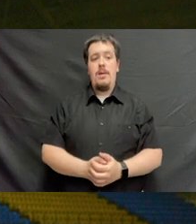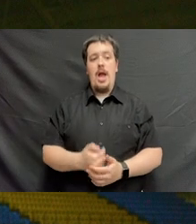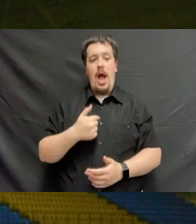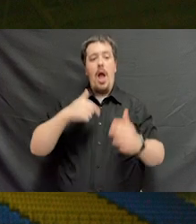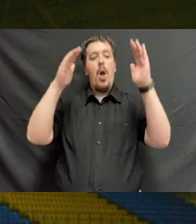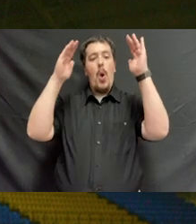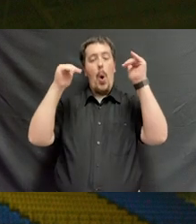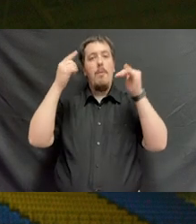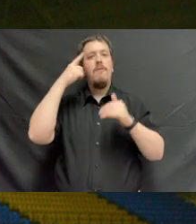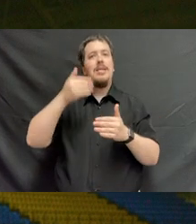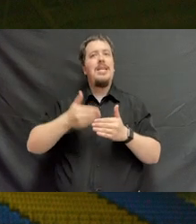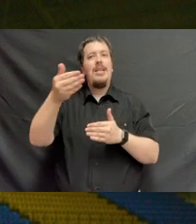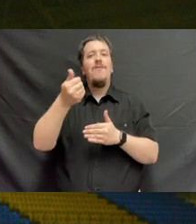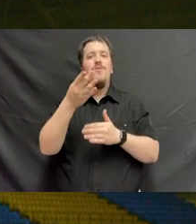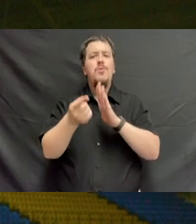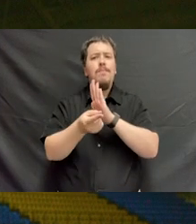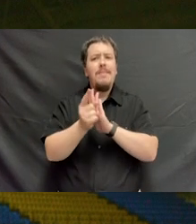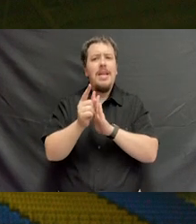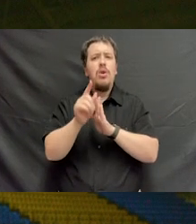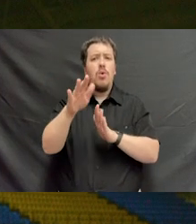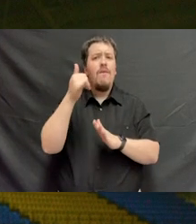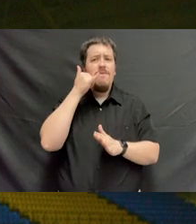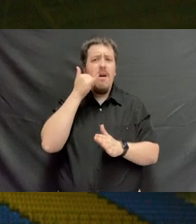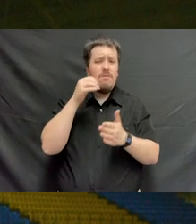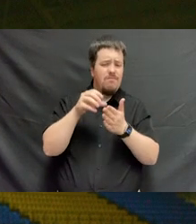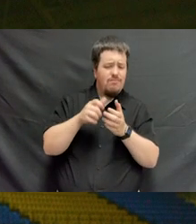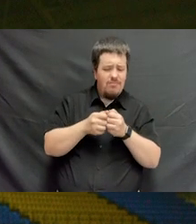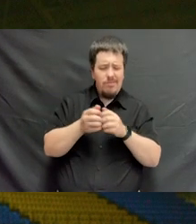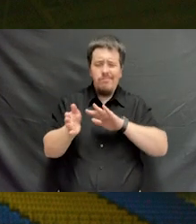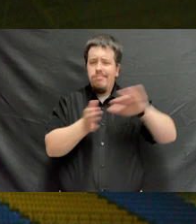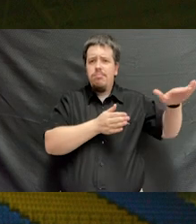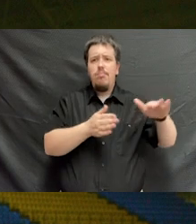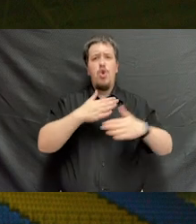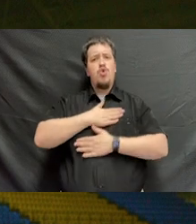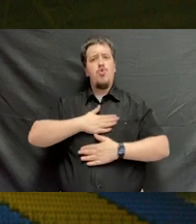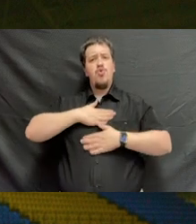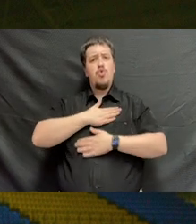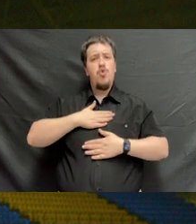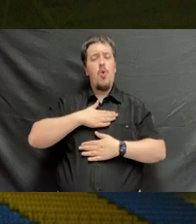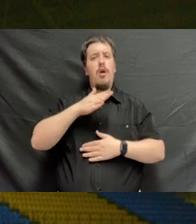I hope that at least for the next few moments you'll put away your phones and enjoy the joy of this moment.